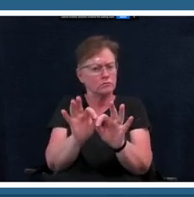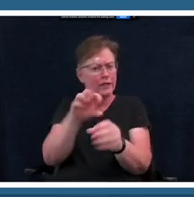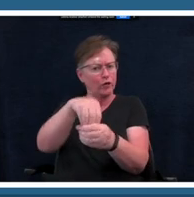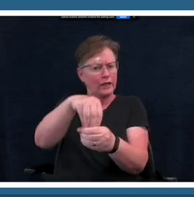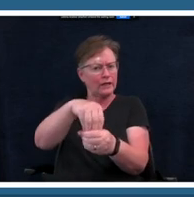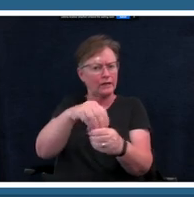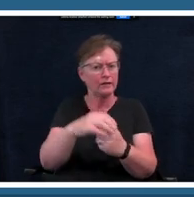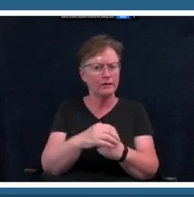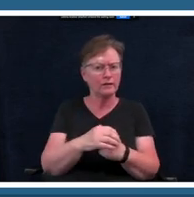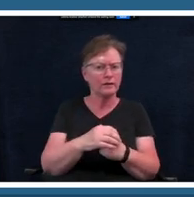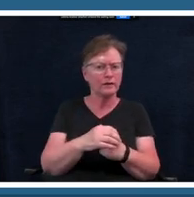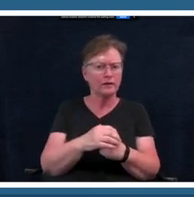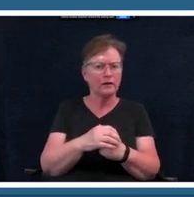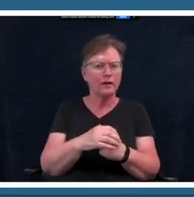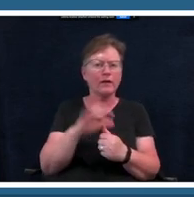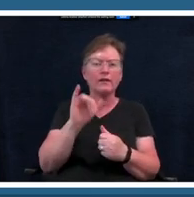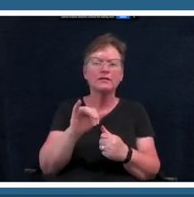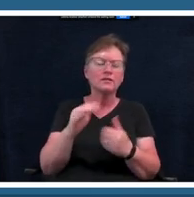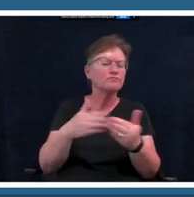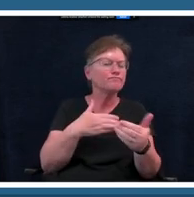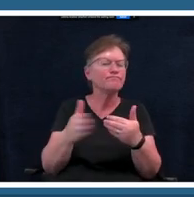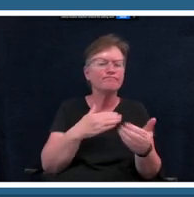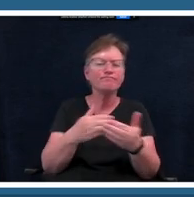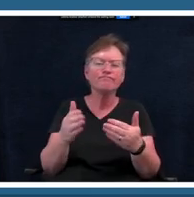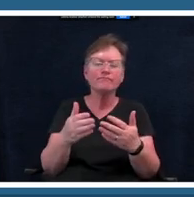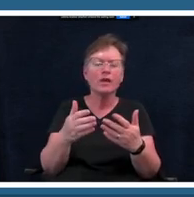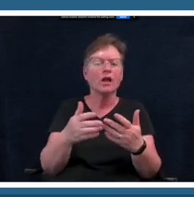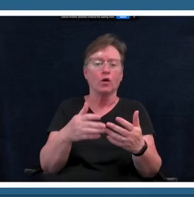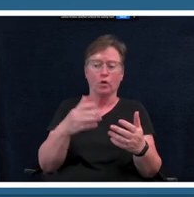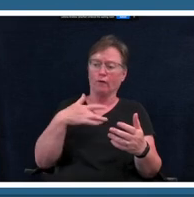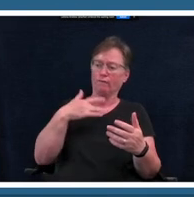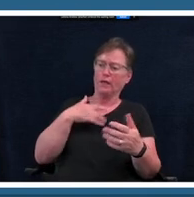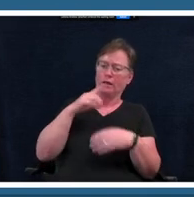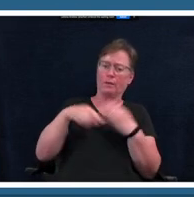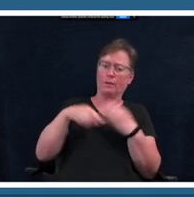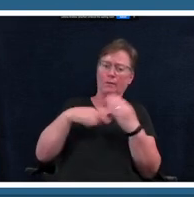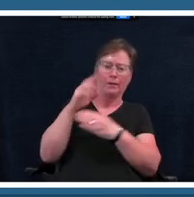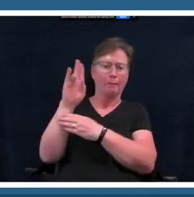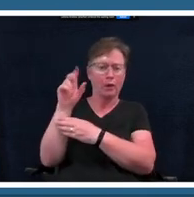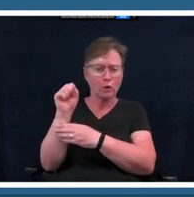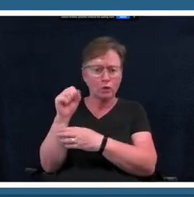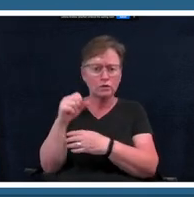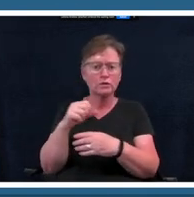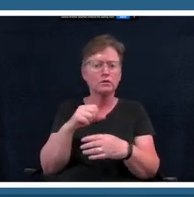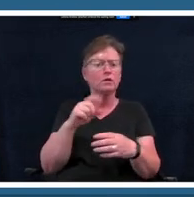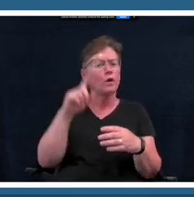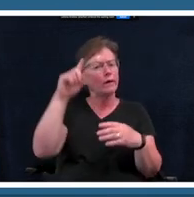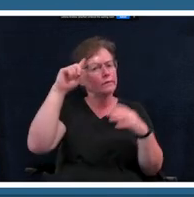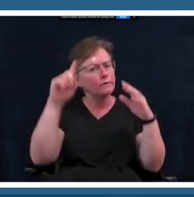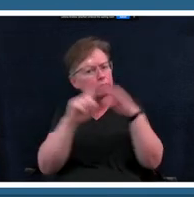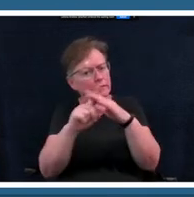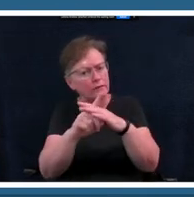feel about the blues what things come to mind this is where you can incorporate